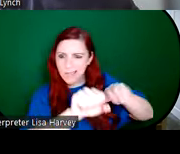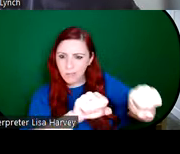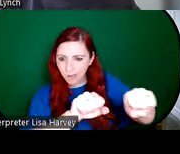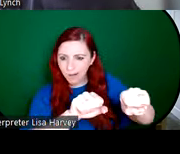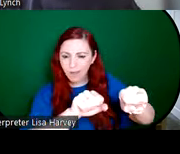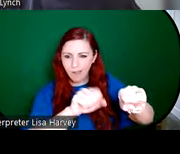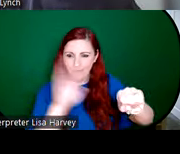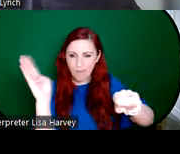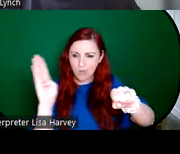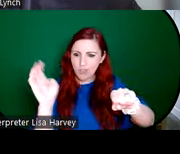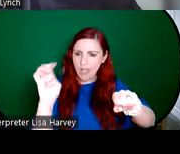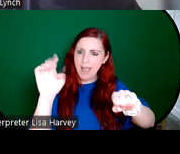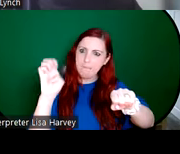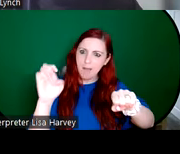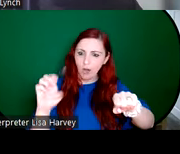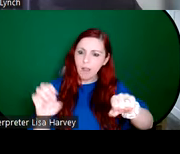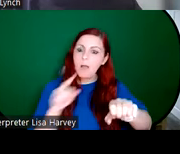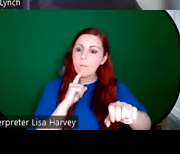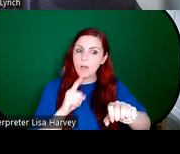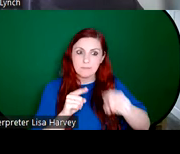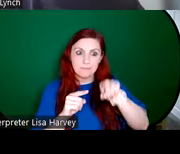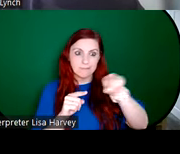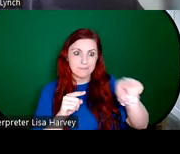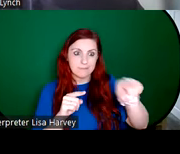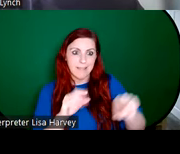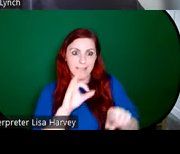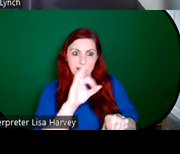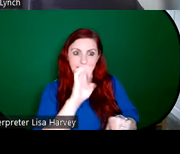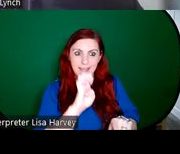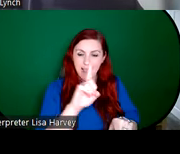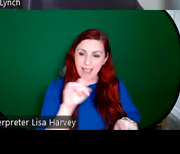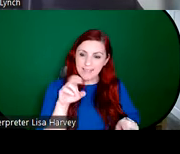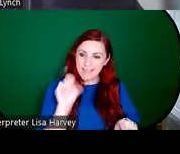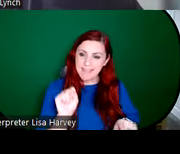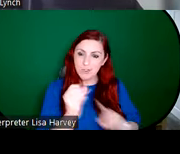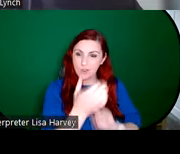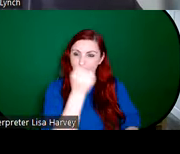Empire. And get us has selected a very Irish subject matter. An Irish